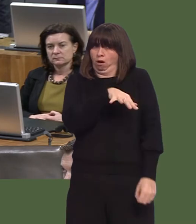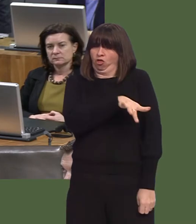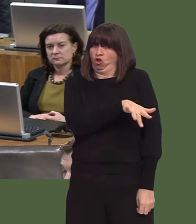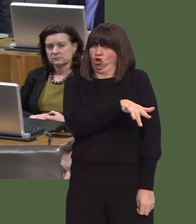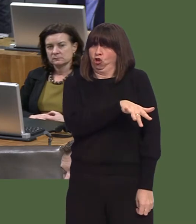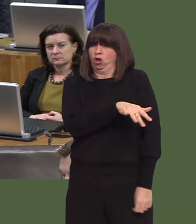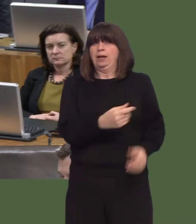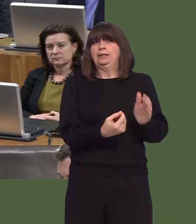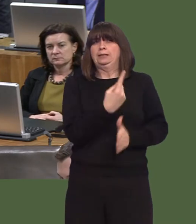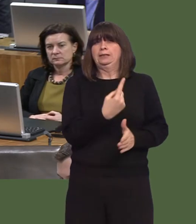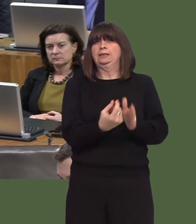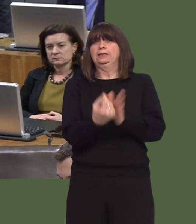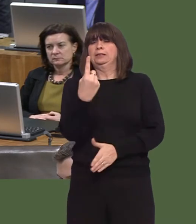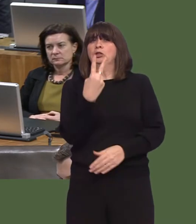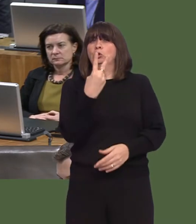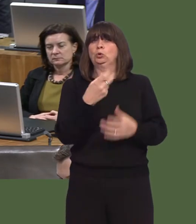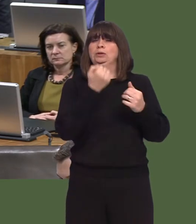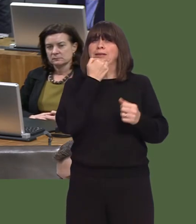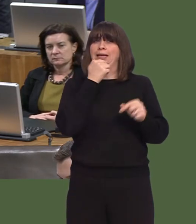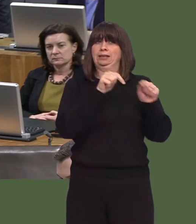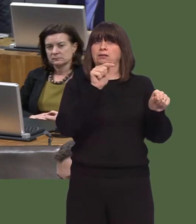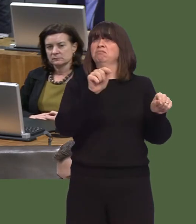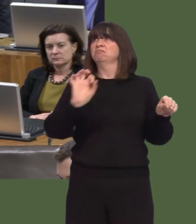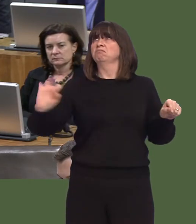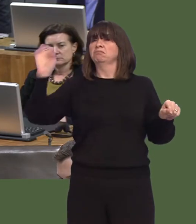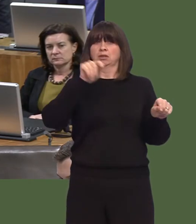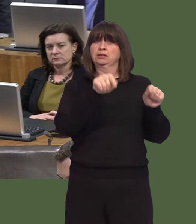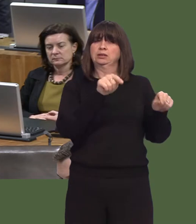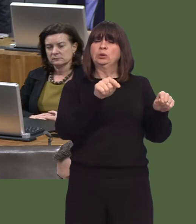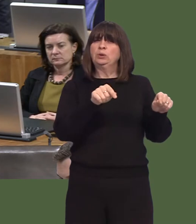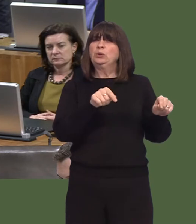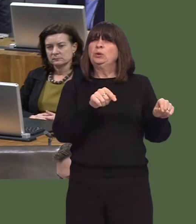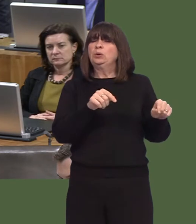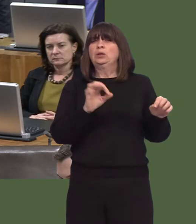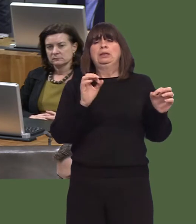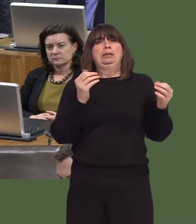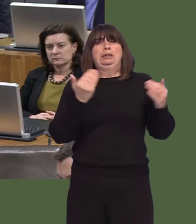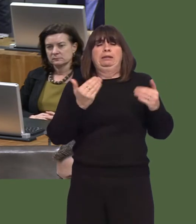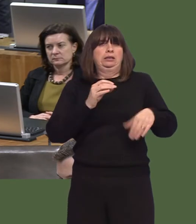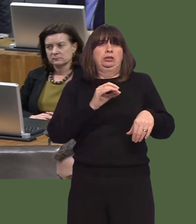on two dates, I understandónot in other parts of Wales, but there was severe pressure particularly there.